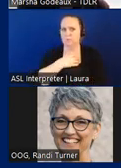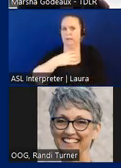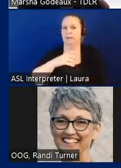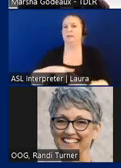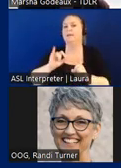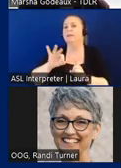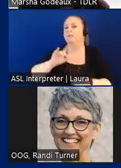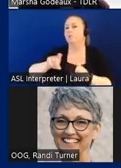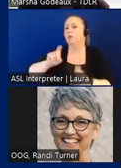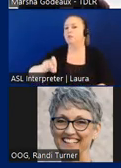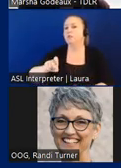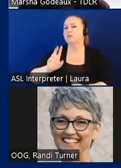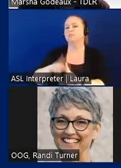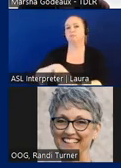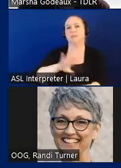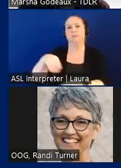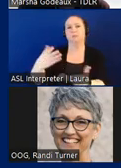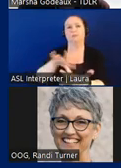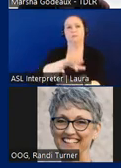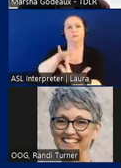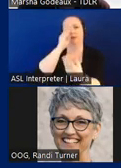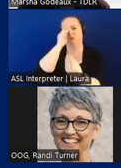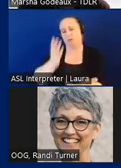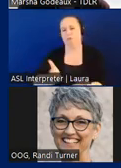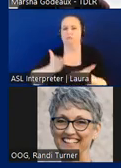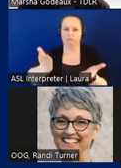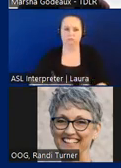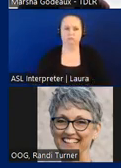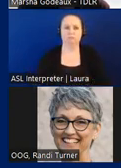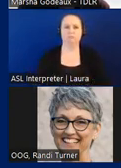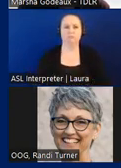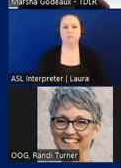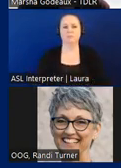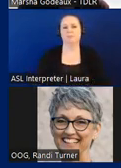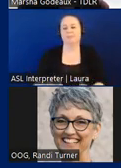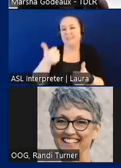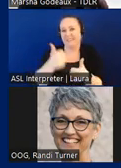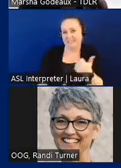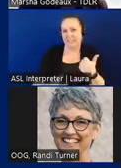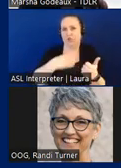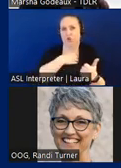information is recommended every complaint received is reviewed by our intake team